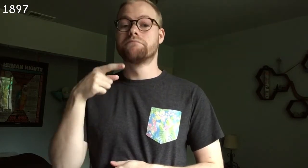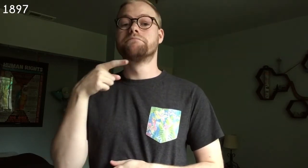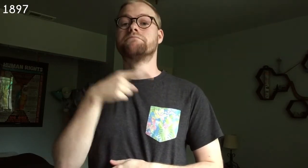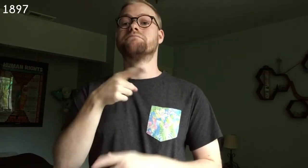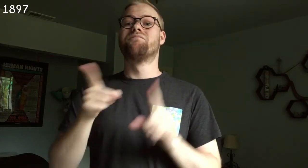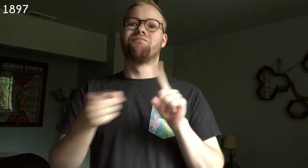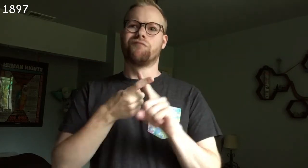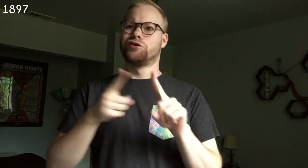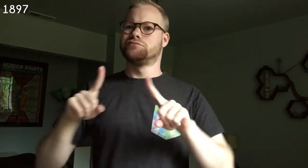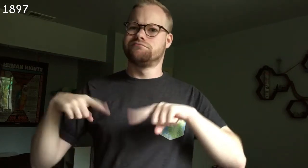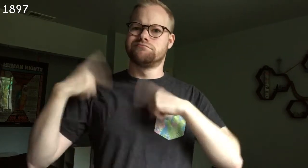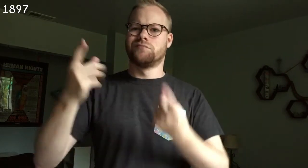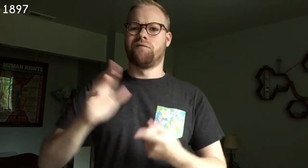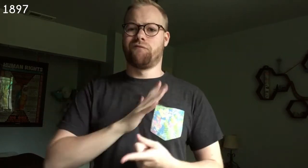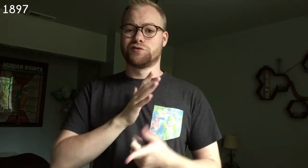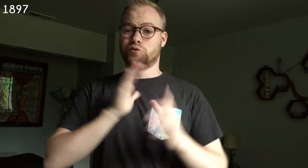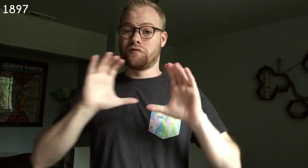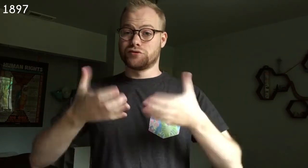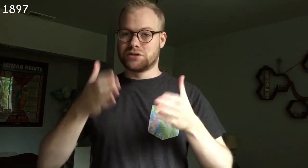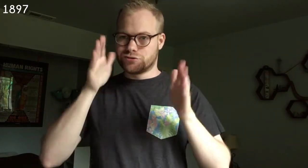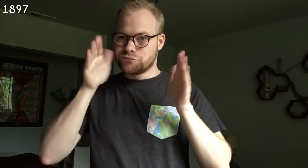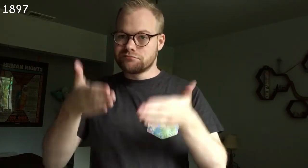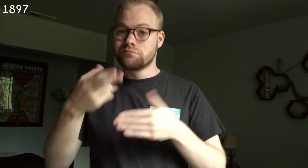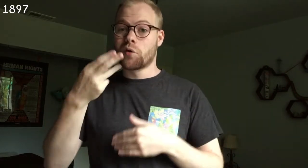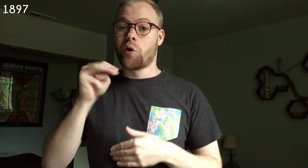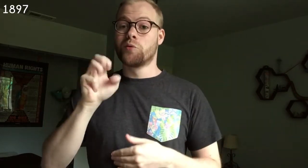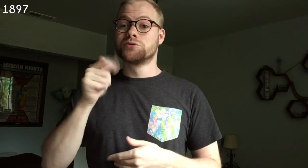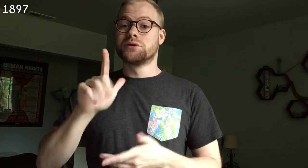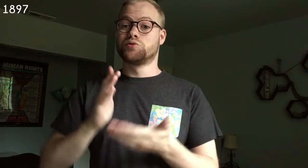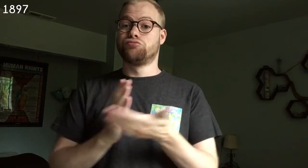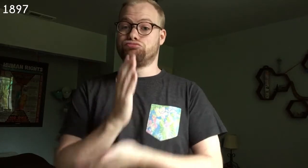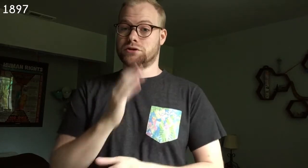as the first ever official organization for homosexual rights.